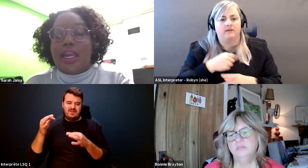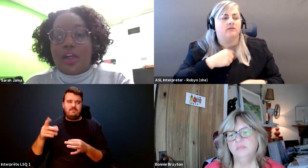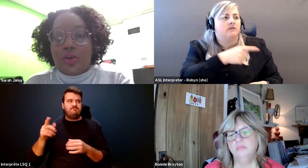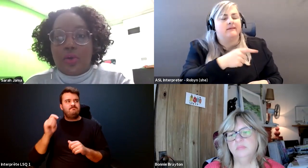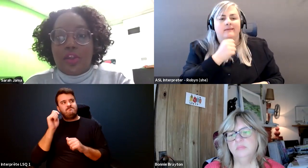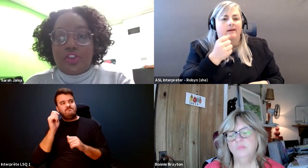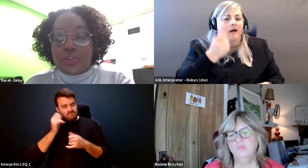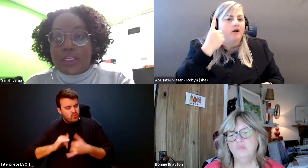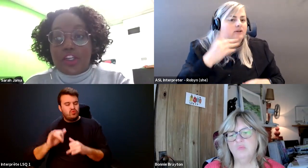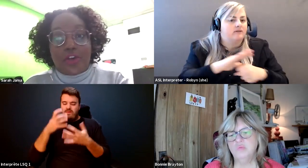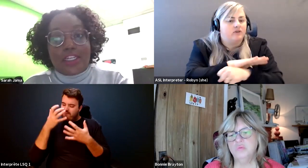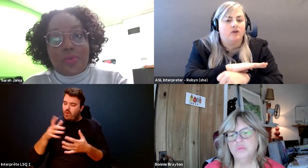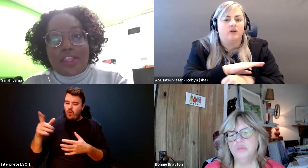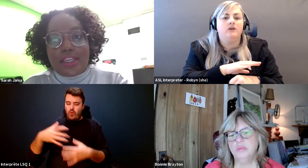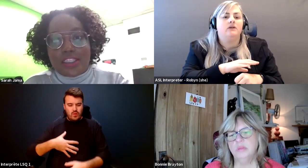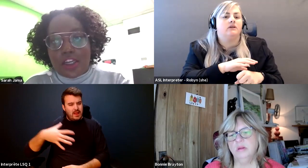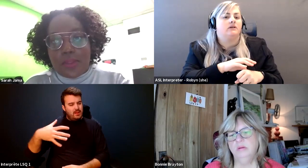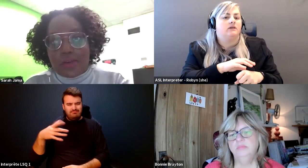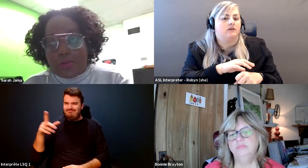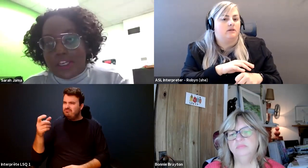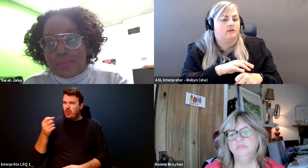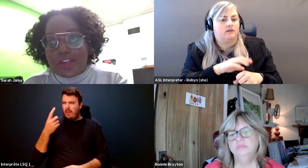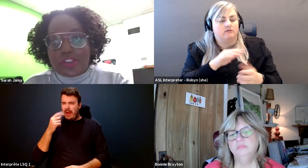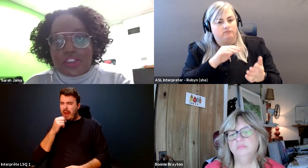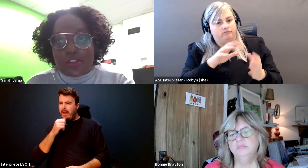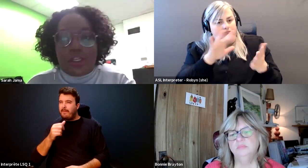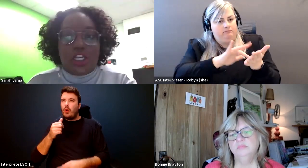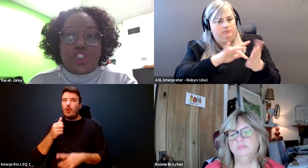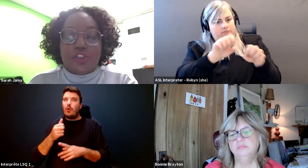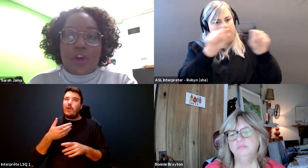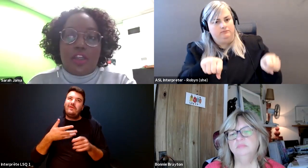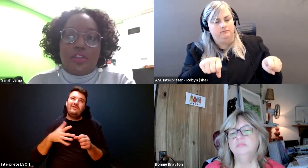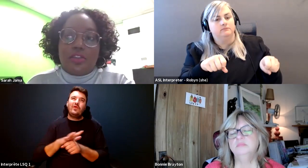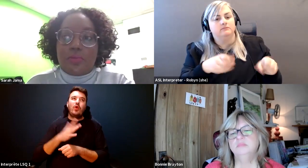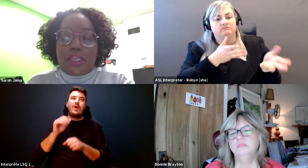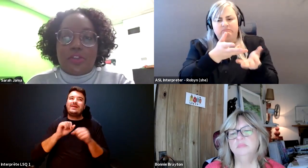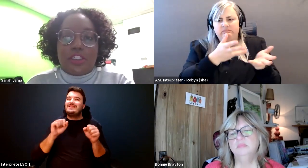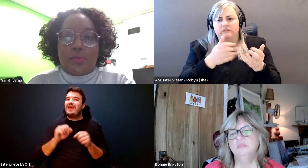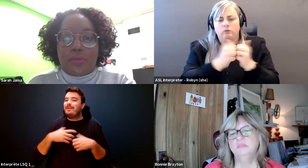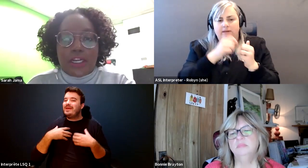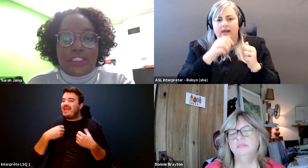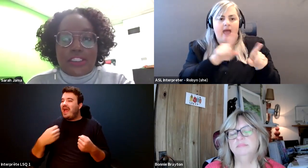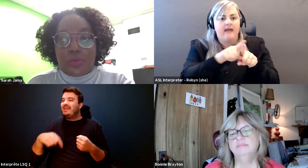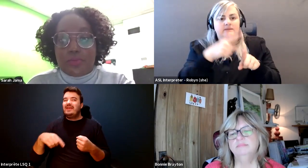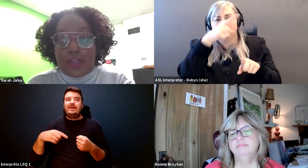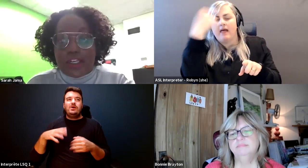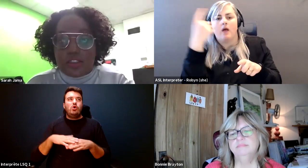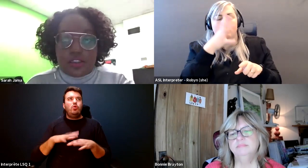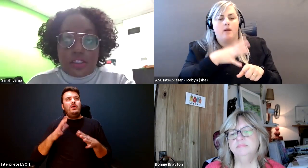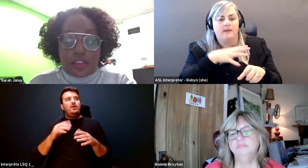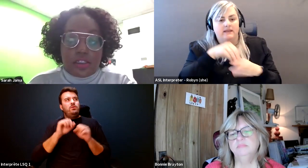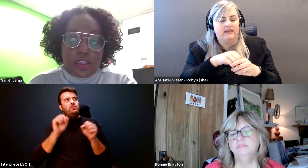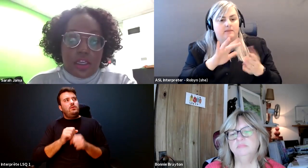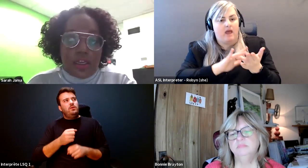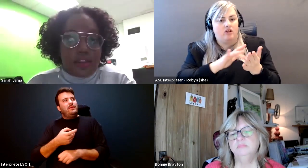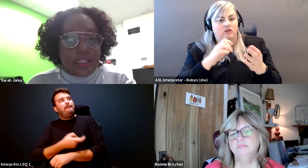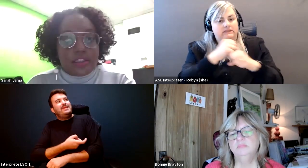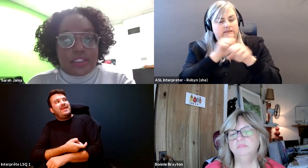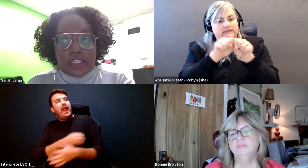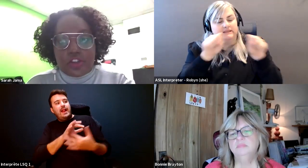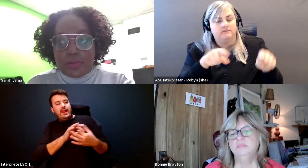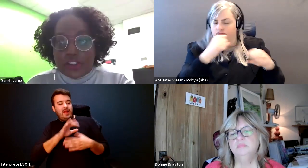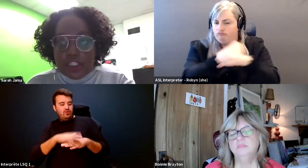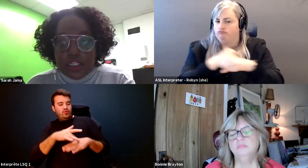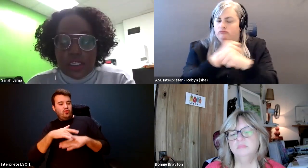Sarah Jama: How she was being interacted with as a young black woman in the medical system She fought to be able to keep the pregnancy and was bedridden until the end of the Second trimester.